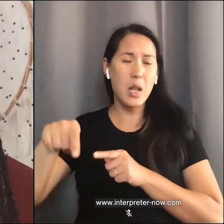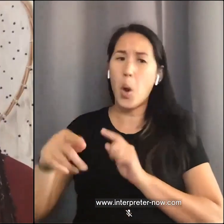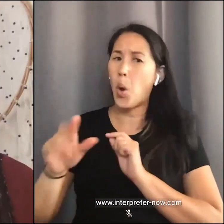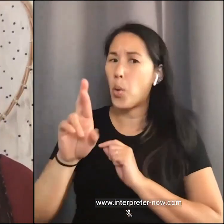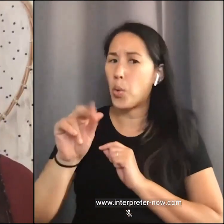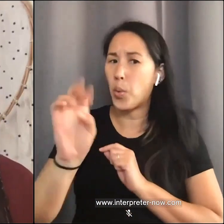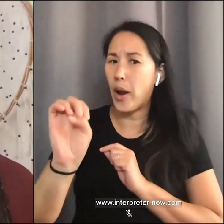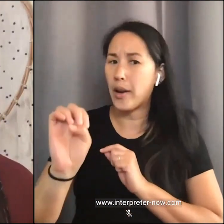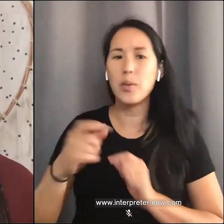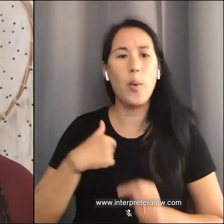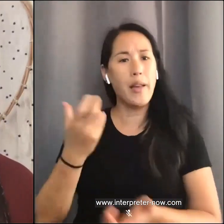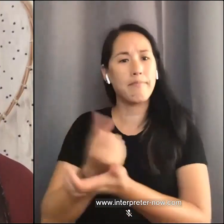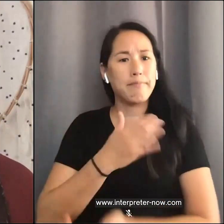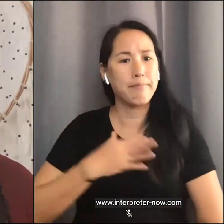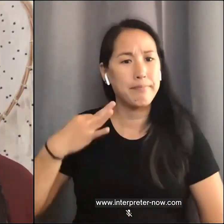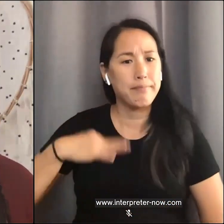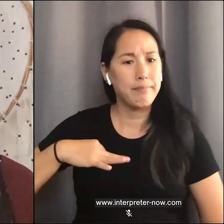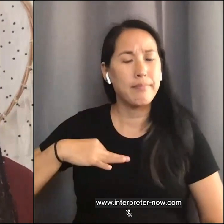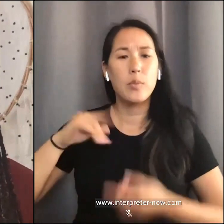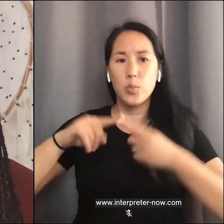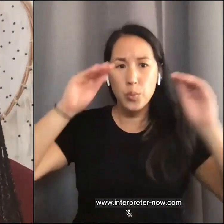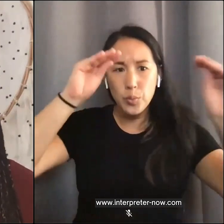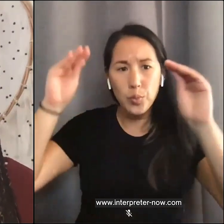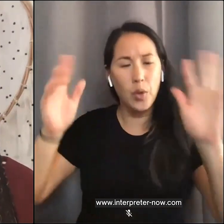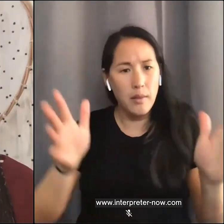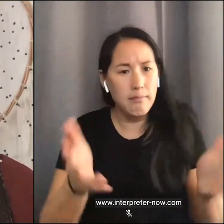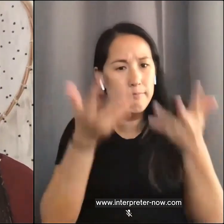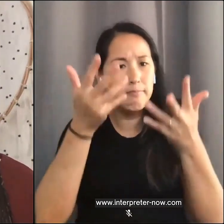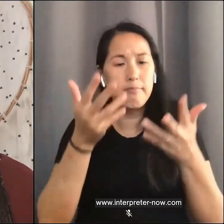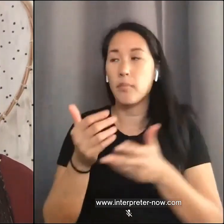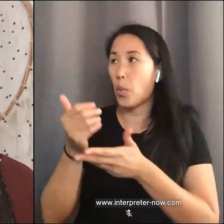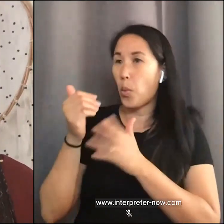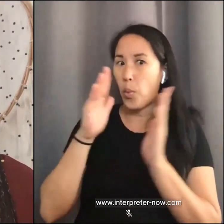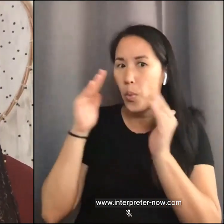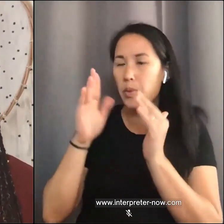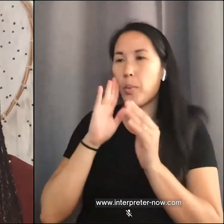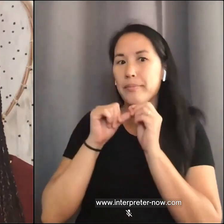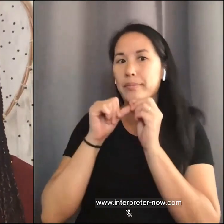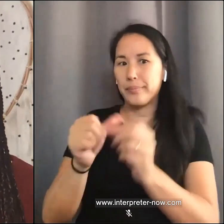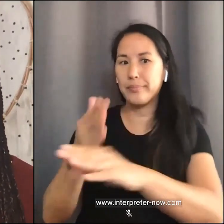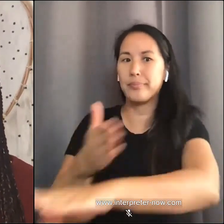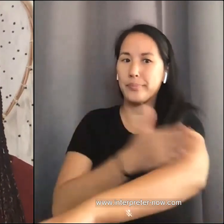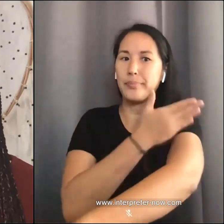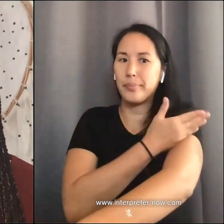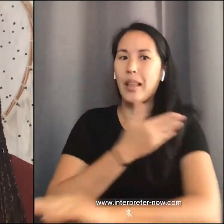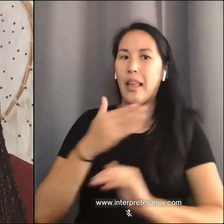educate, to help uplift, with the hopes that we will continue to do better than the generation that came before.